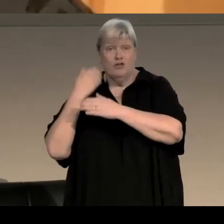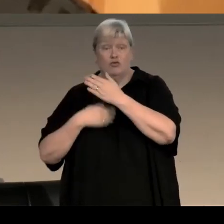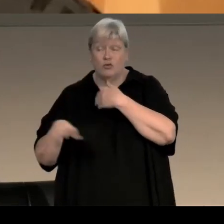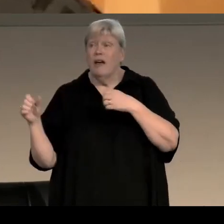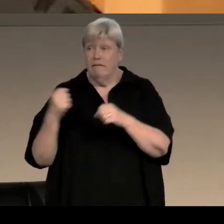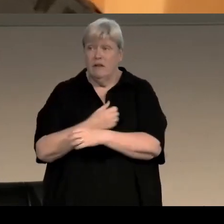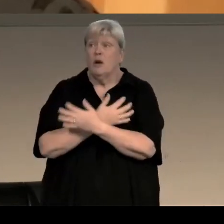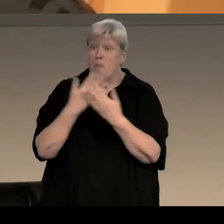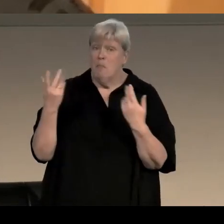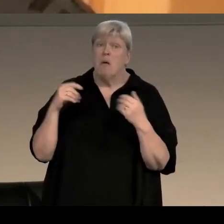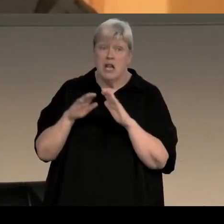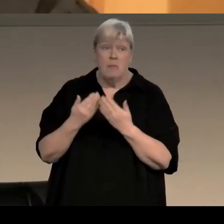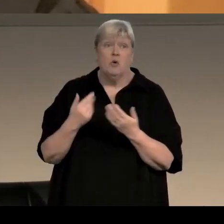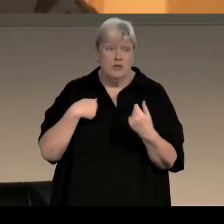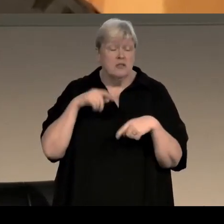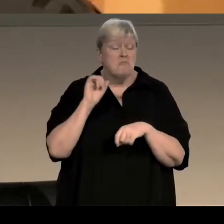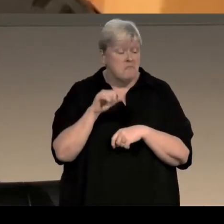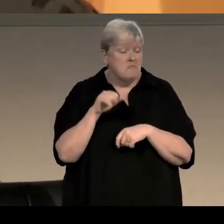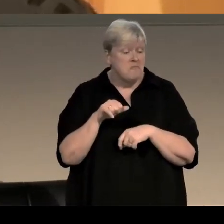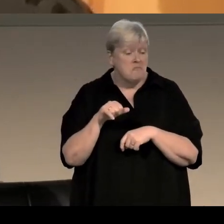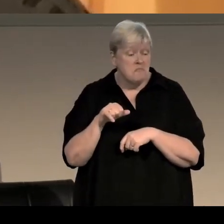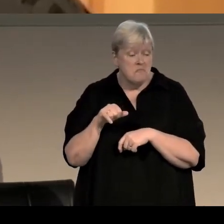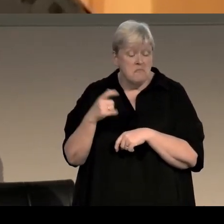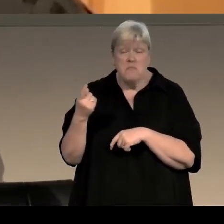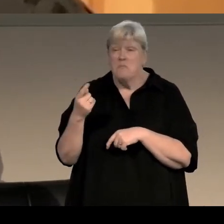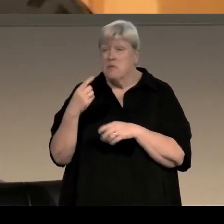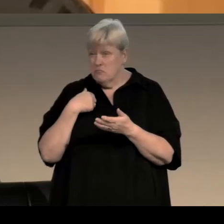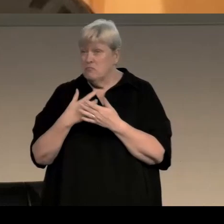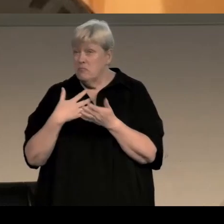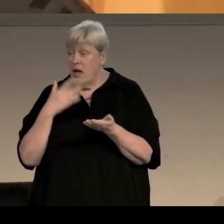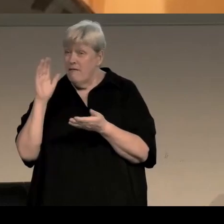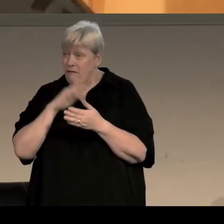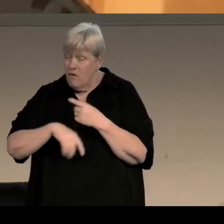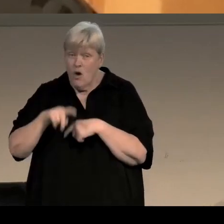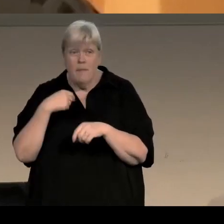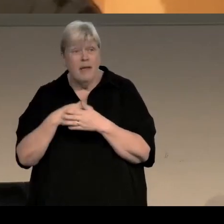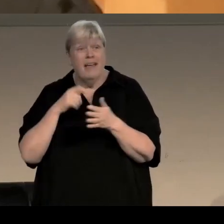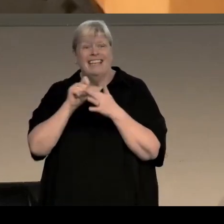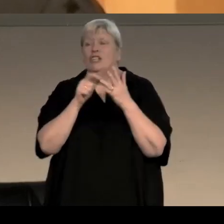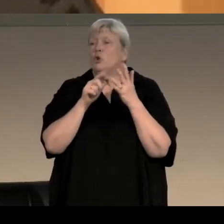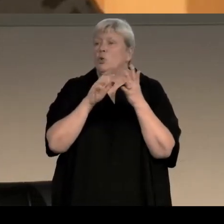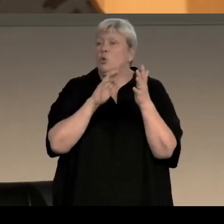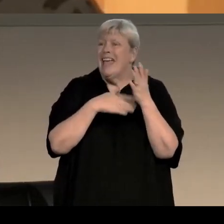of the books, which have got split time frames, one of my primary sources is newspapers, because you can go and read the history books,